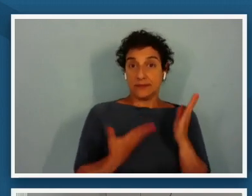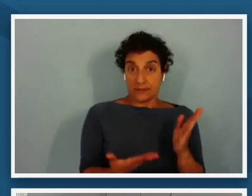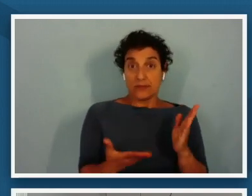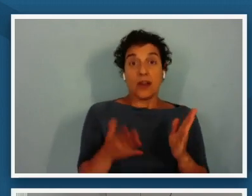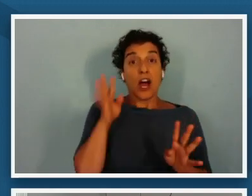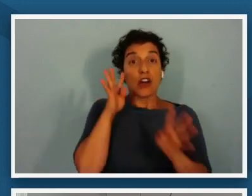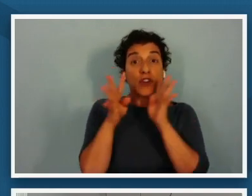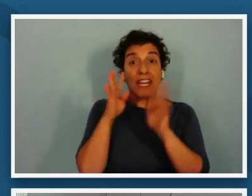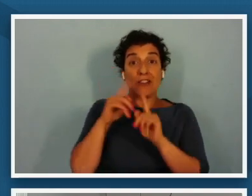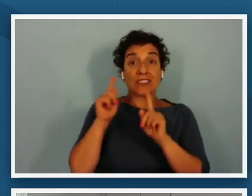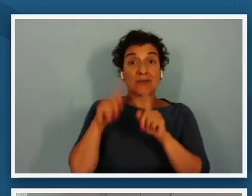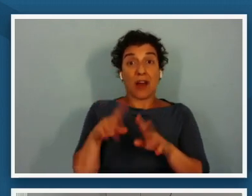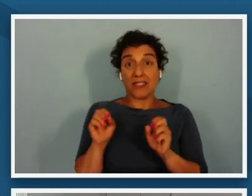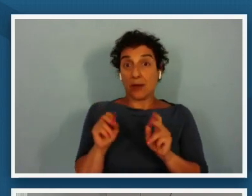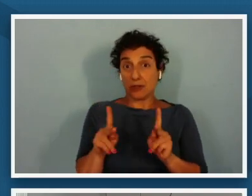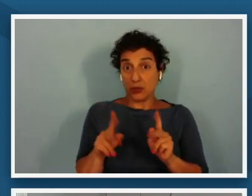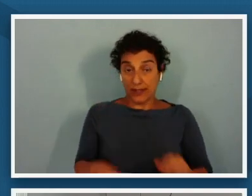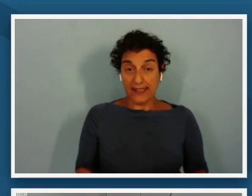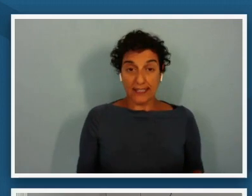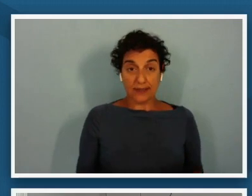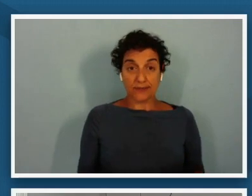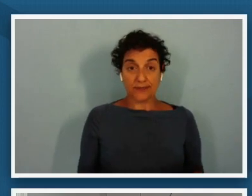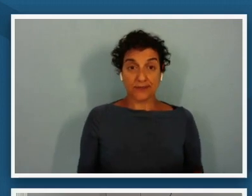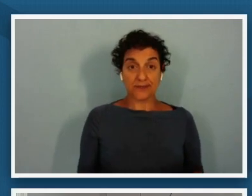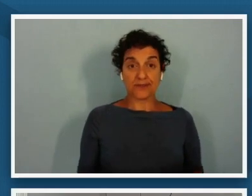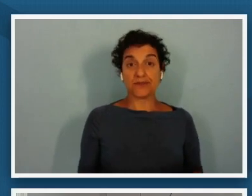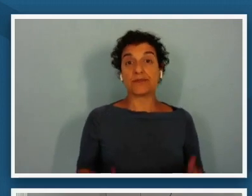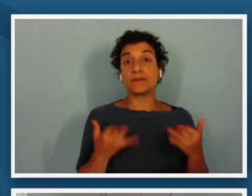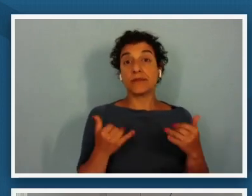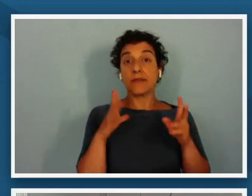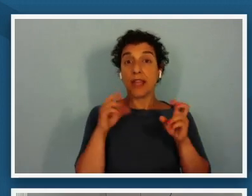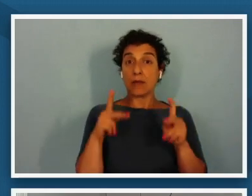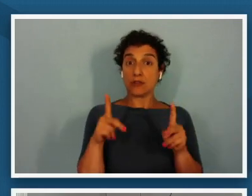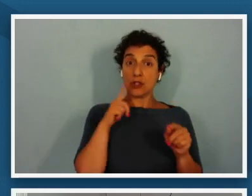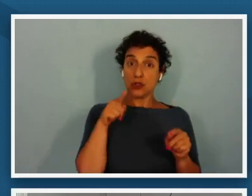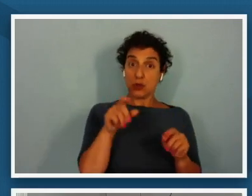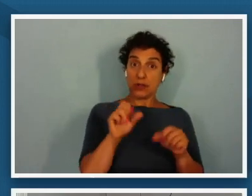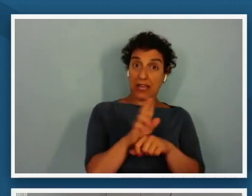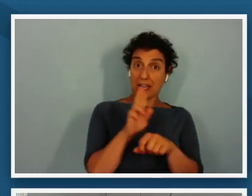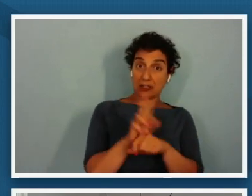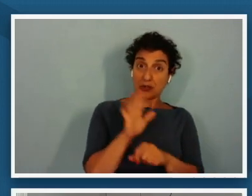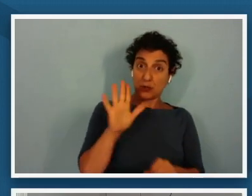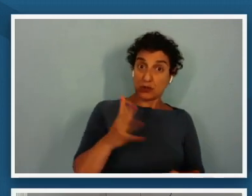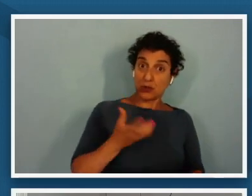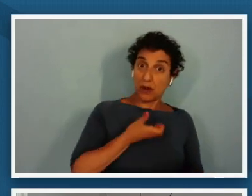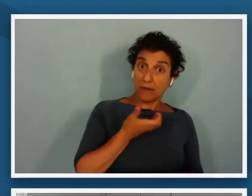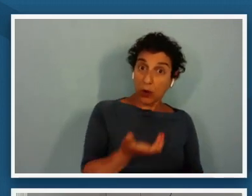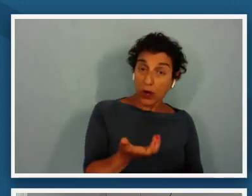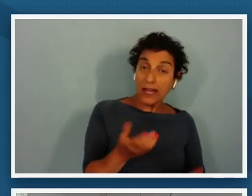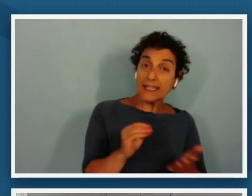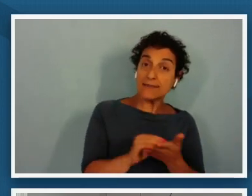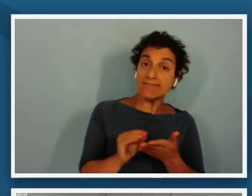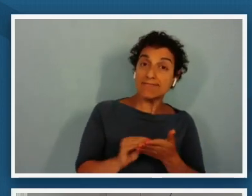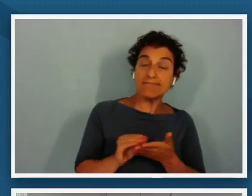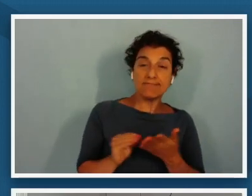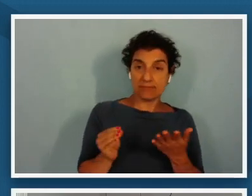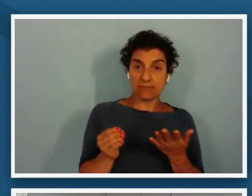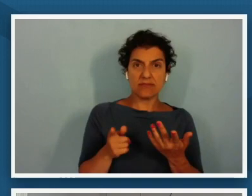opportunity so this is an opportunity where you can use your voice um just as